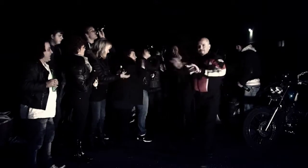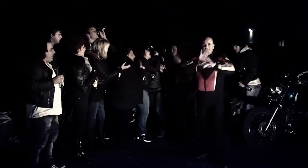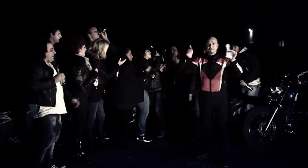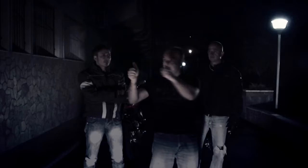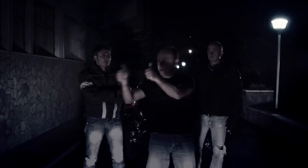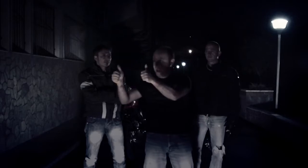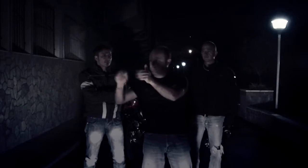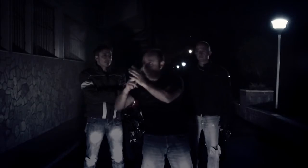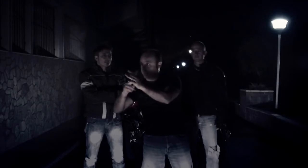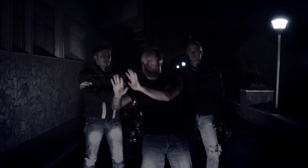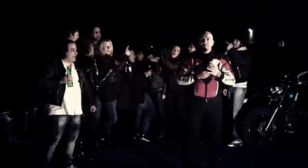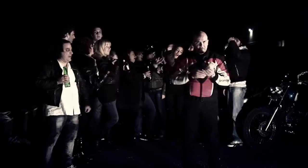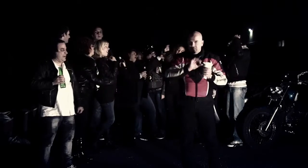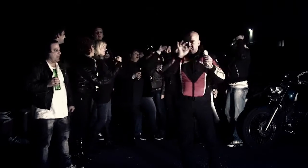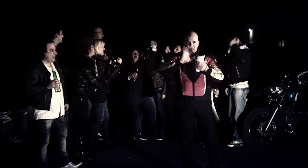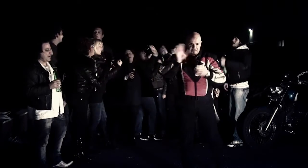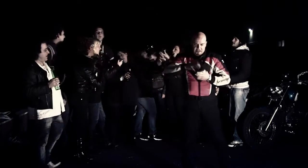done. ok? .problemi? ... all right.